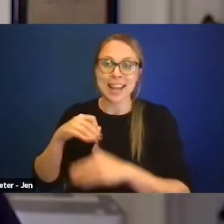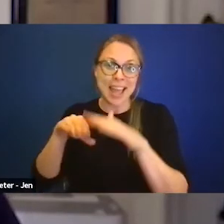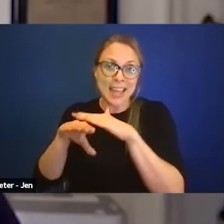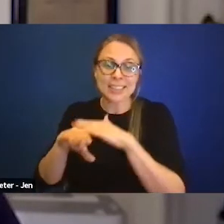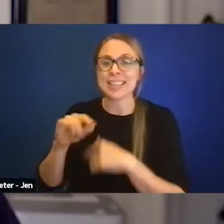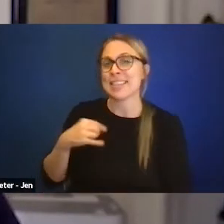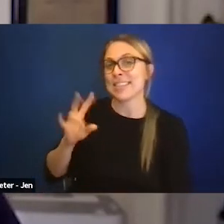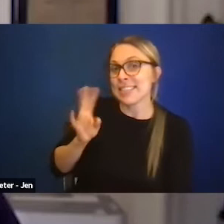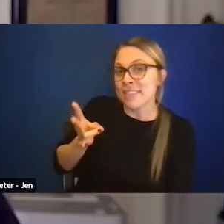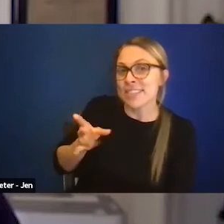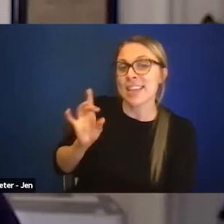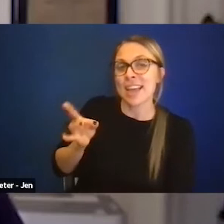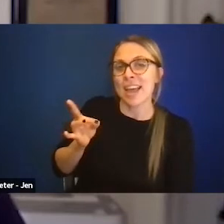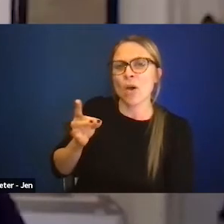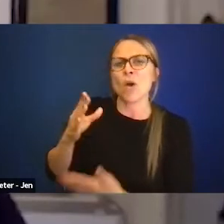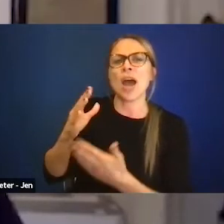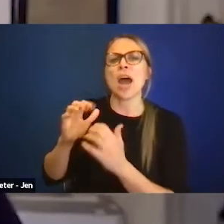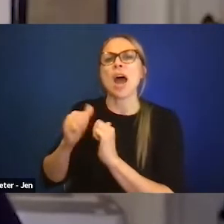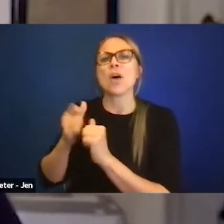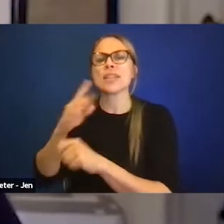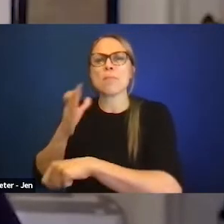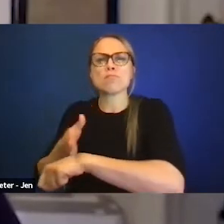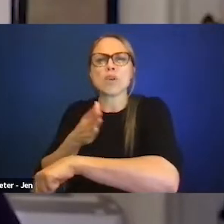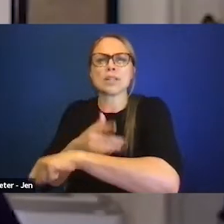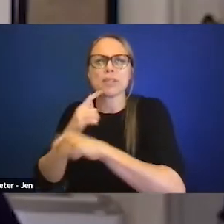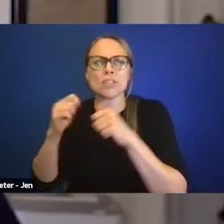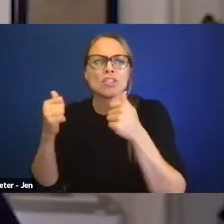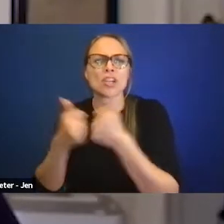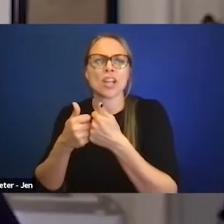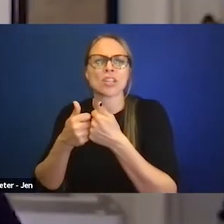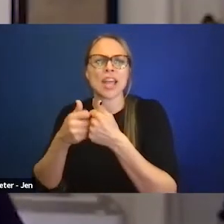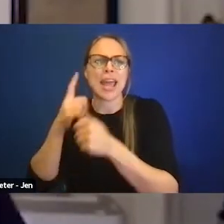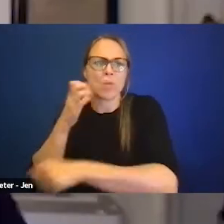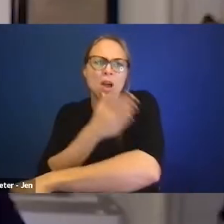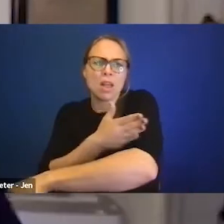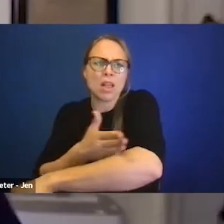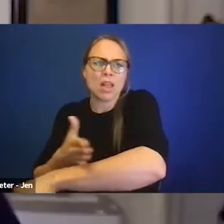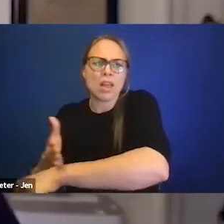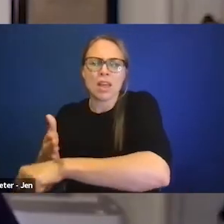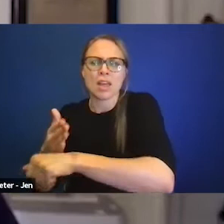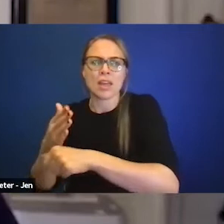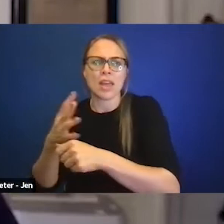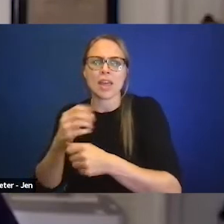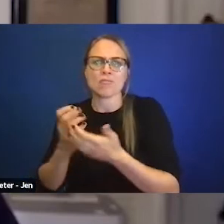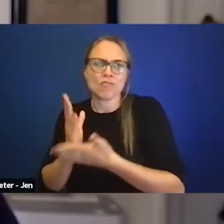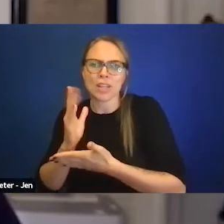in what ways has some of that progress been challenged and backsliding our losses in rights or accessibility?